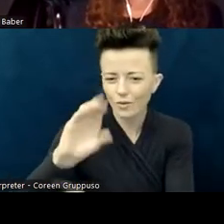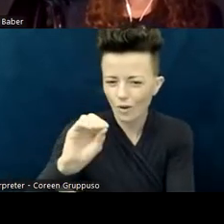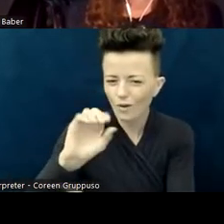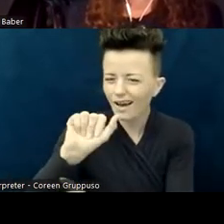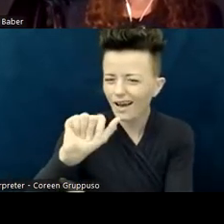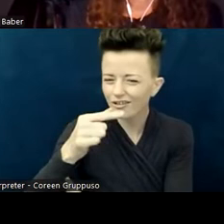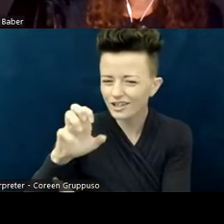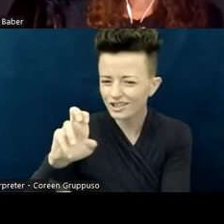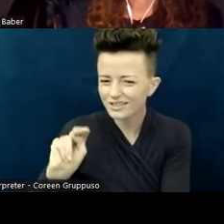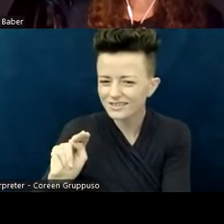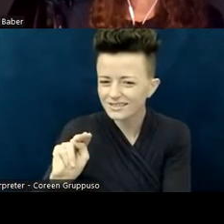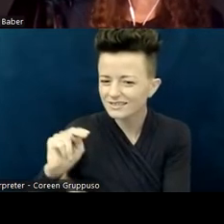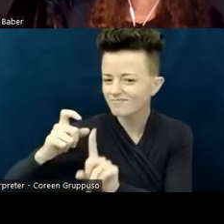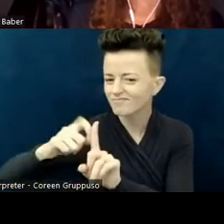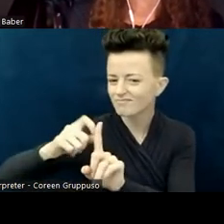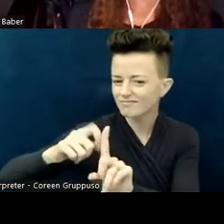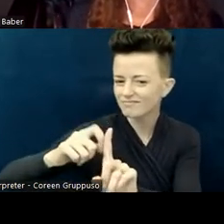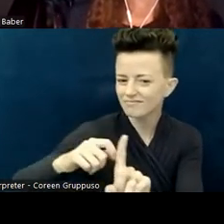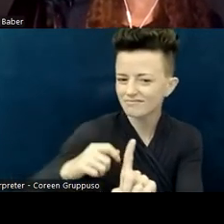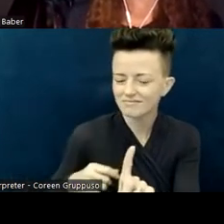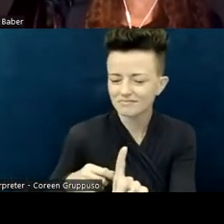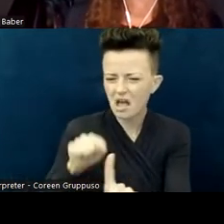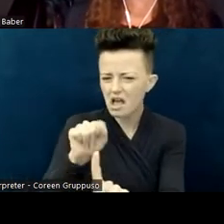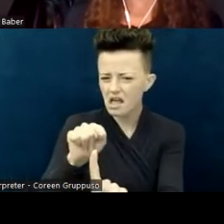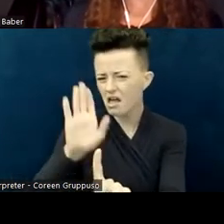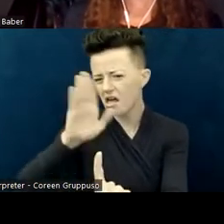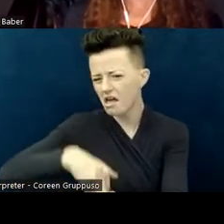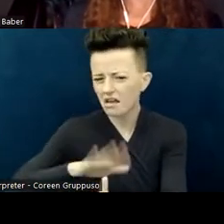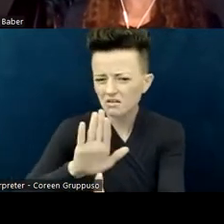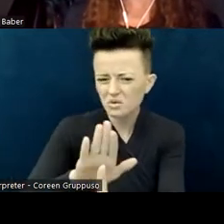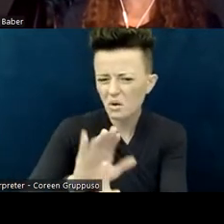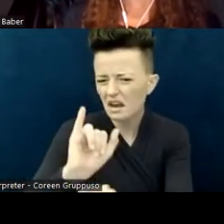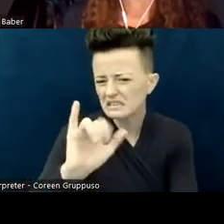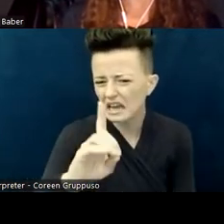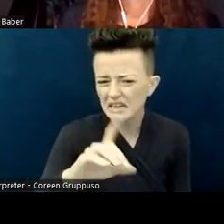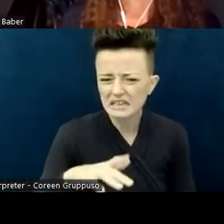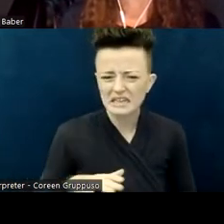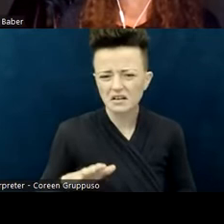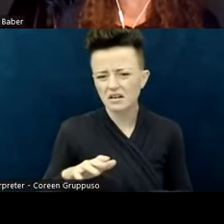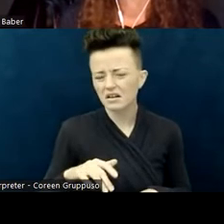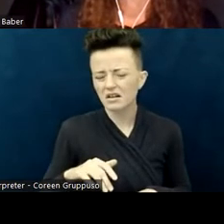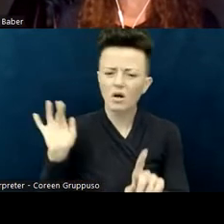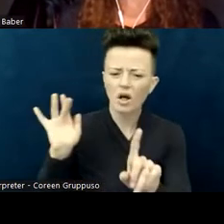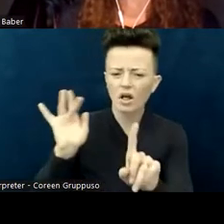talking about denial of your identity and your experience; of your body, touching you without permission;